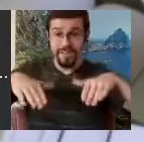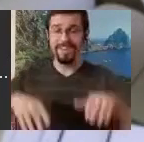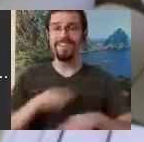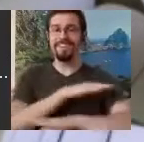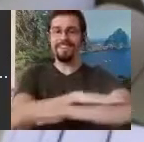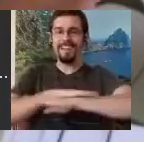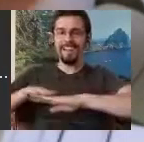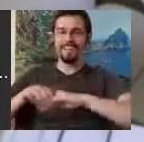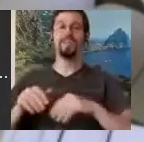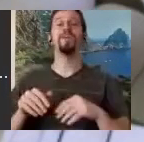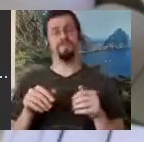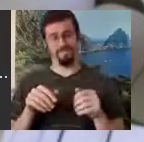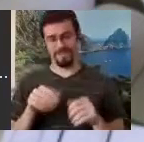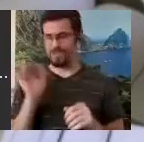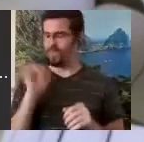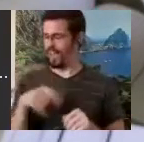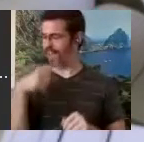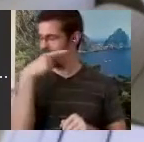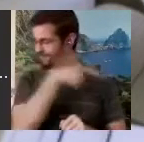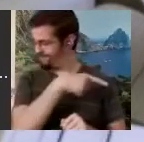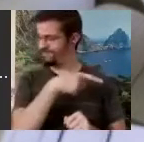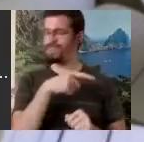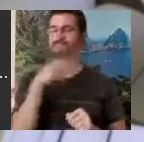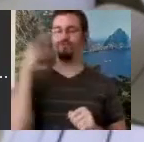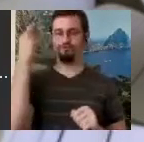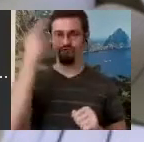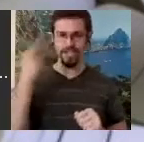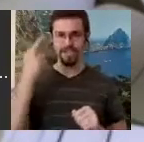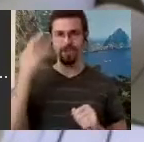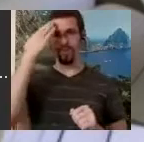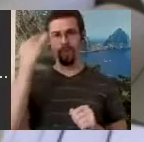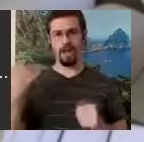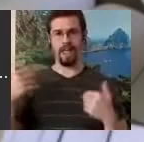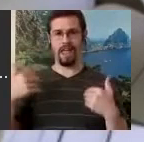the Tivoli Gardens, that was why we have certain depth written the way it is.